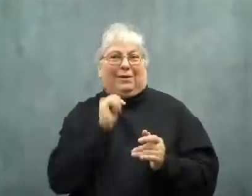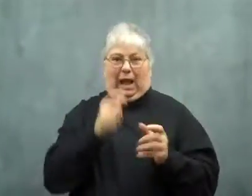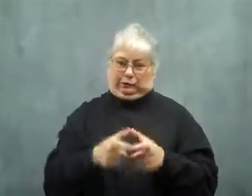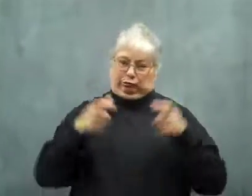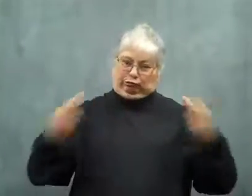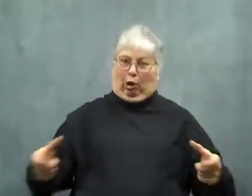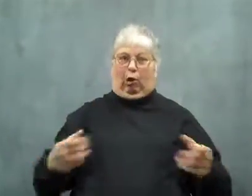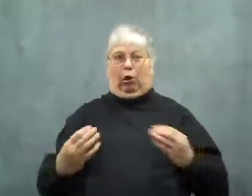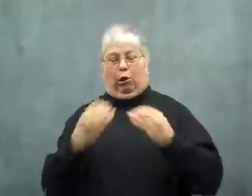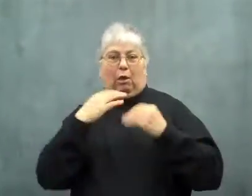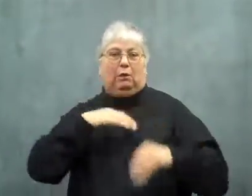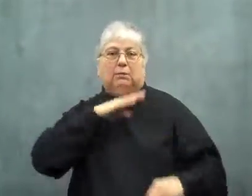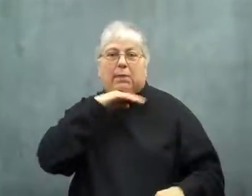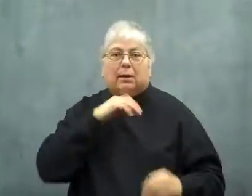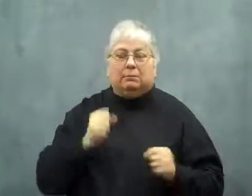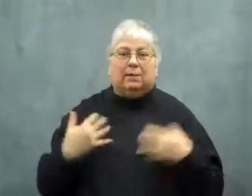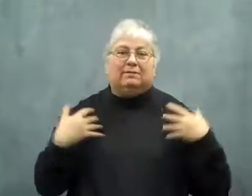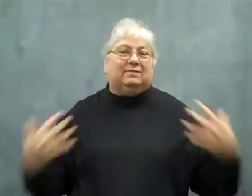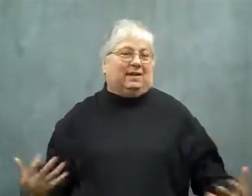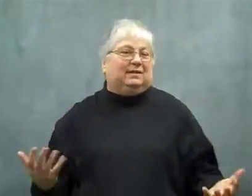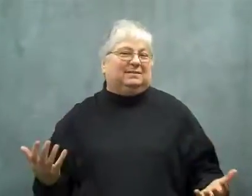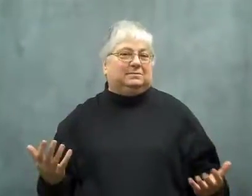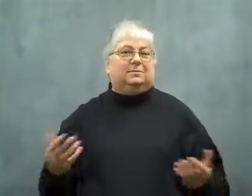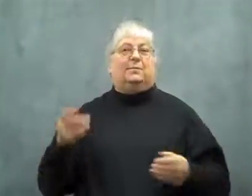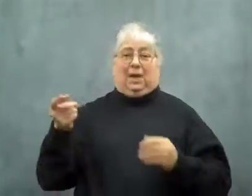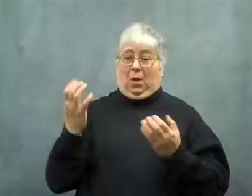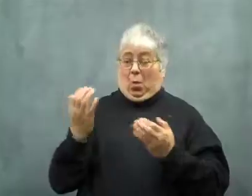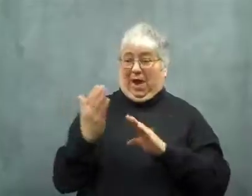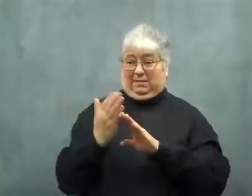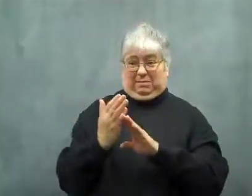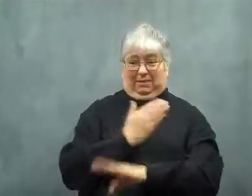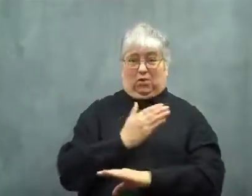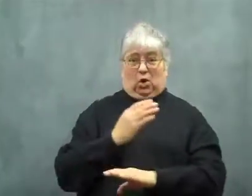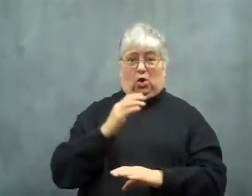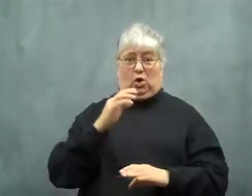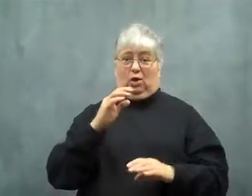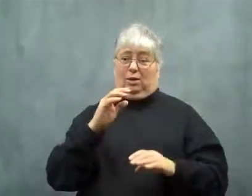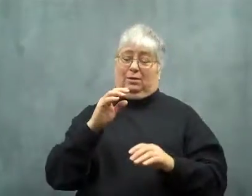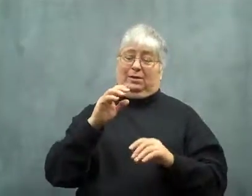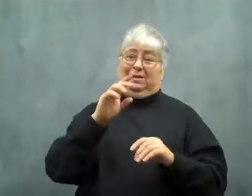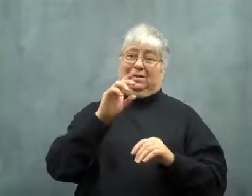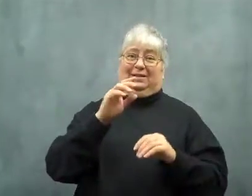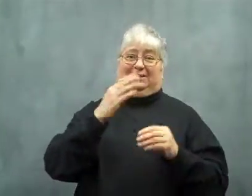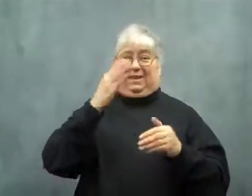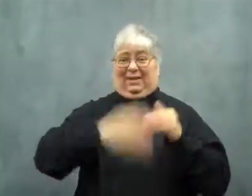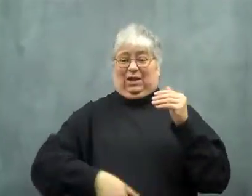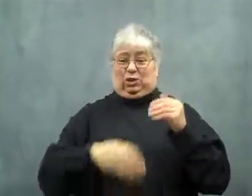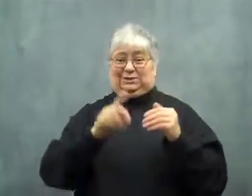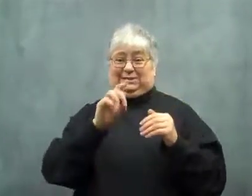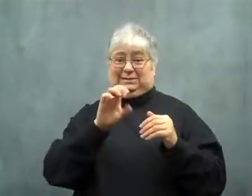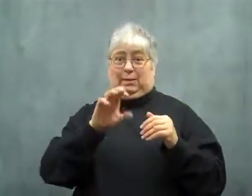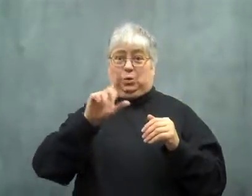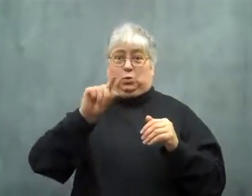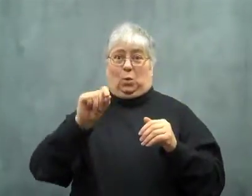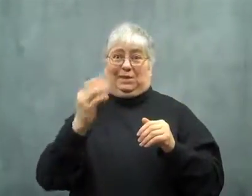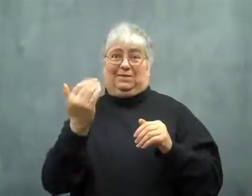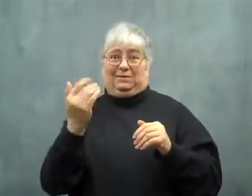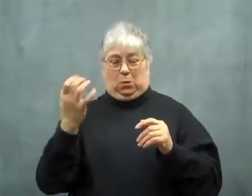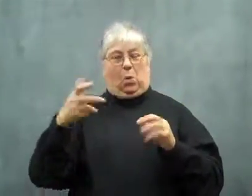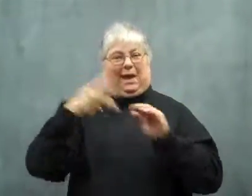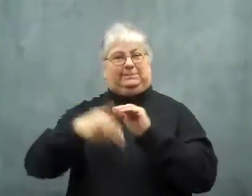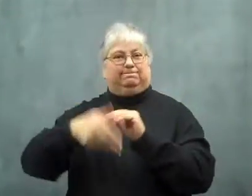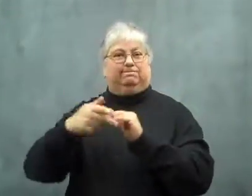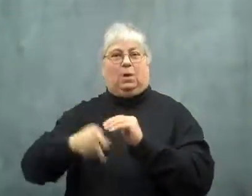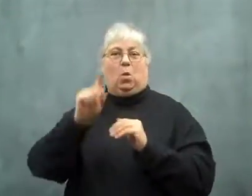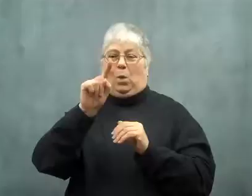instead of the huge portions people pig out on and gain weight on.